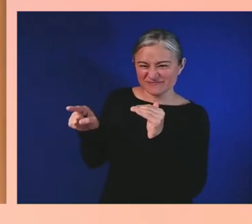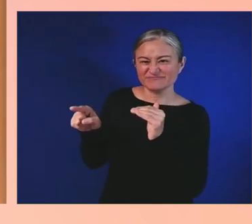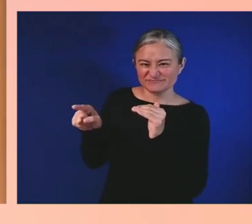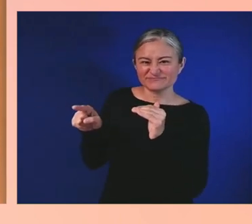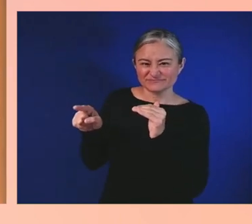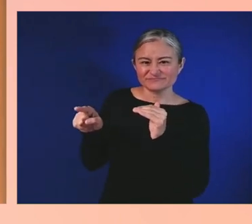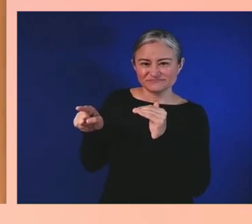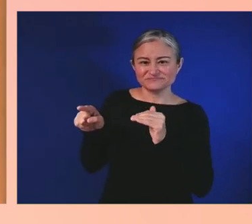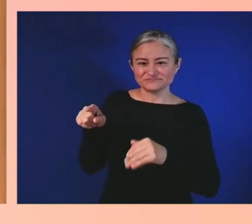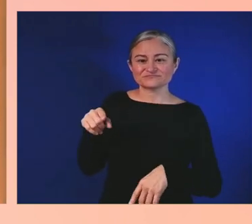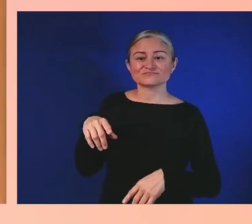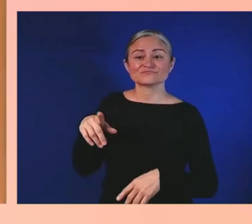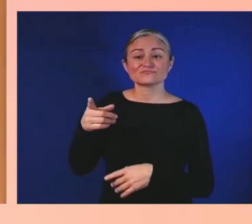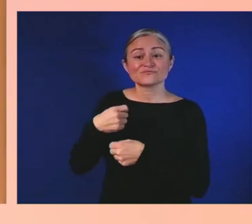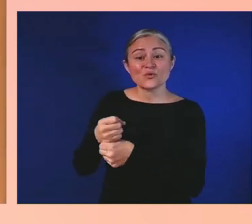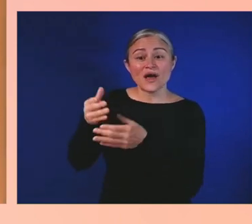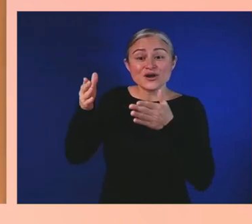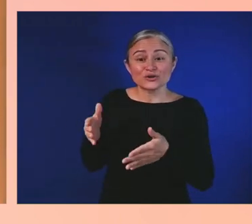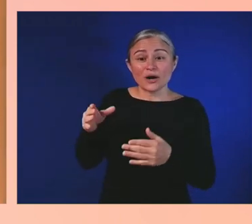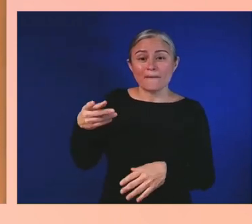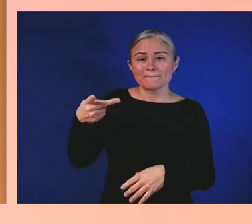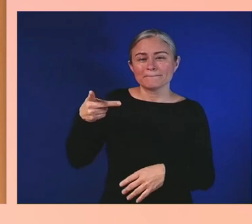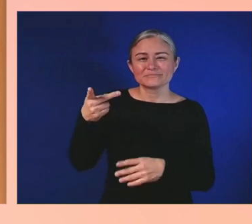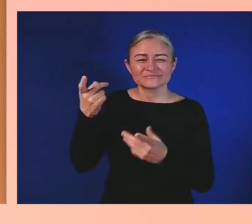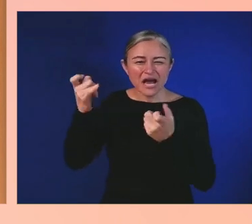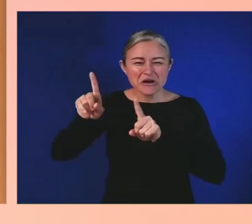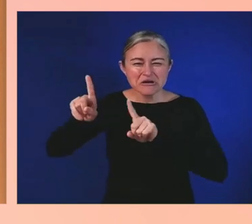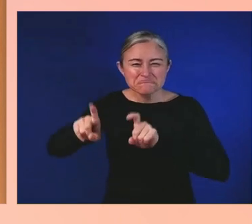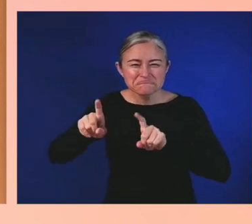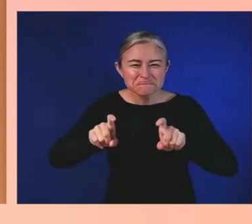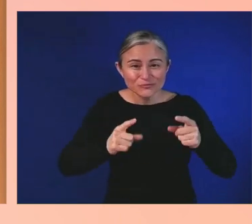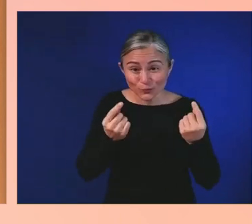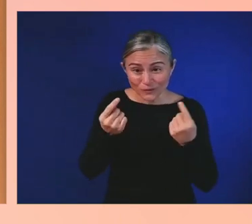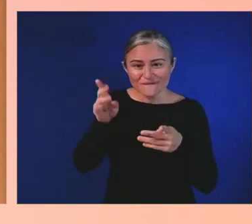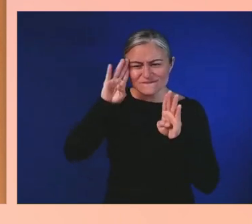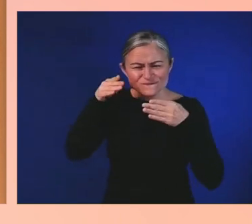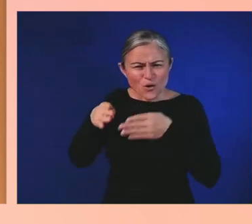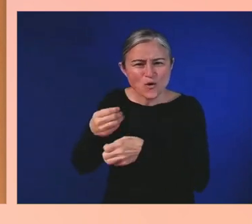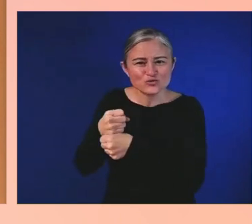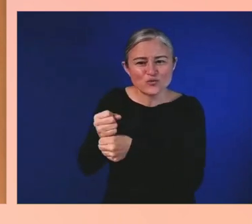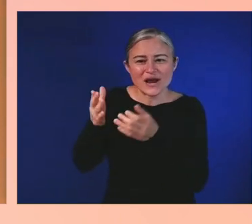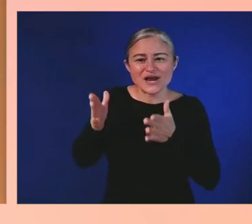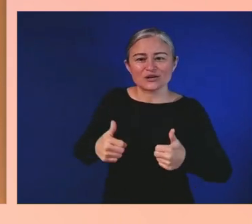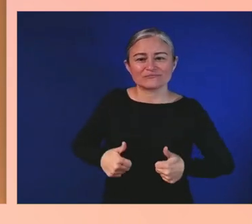content to creators living with disabilities. Today, we're lucky enough to